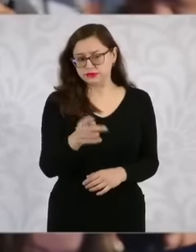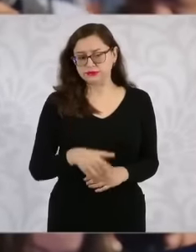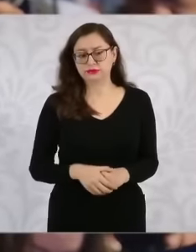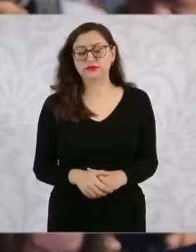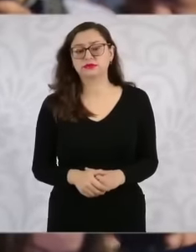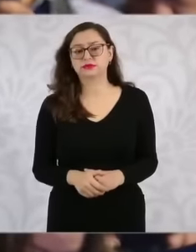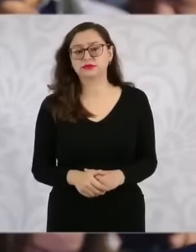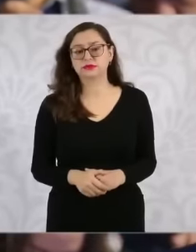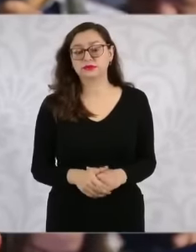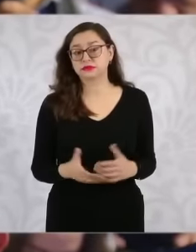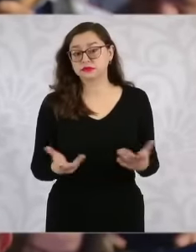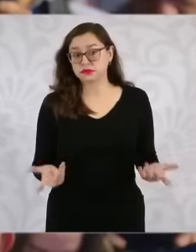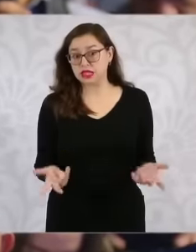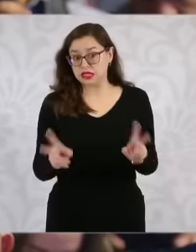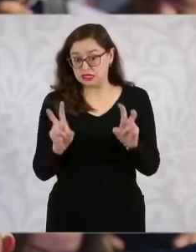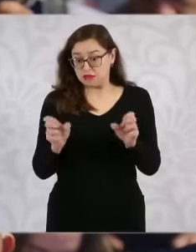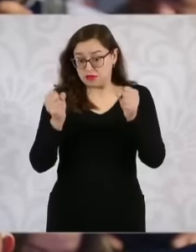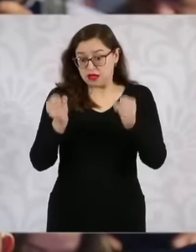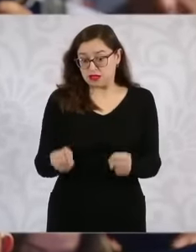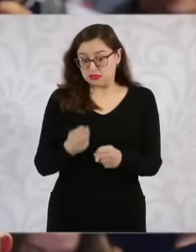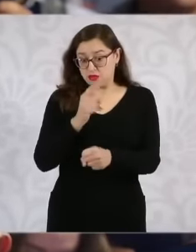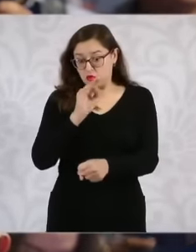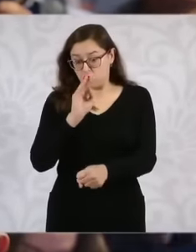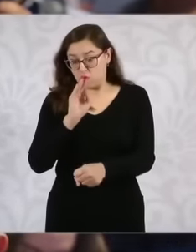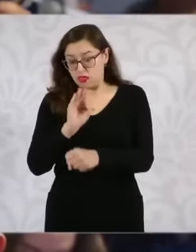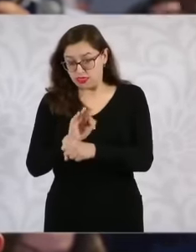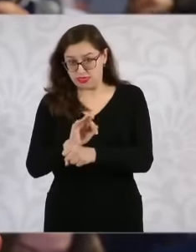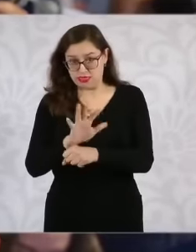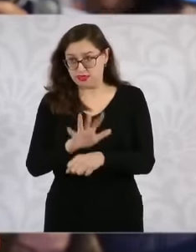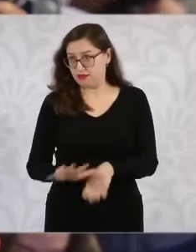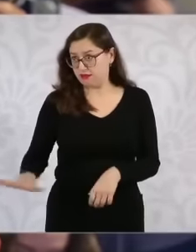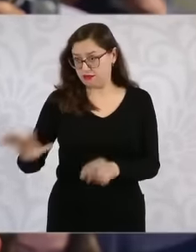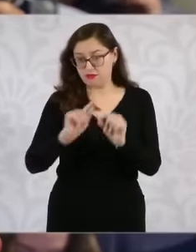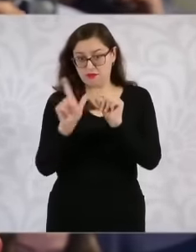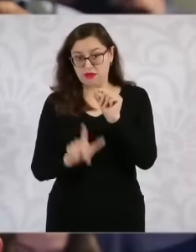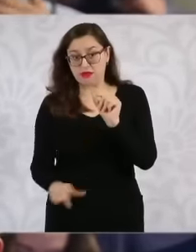towards migrants. This I ask you. Well, taking into account what happened last week